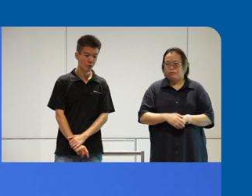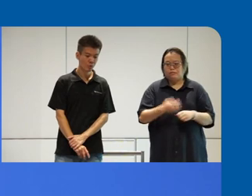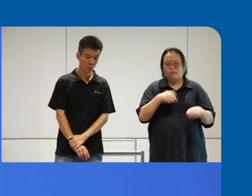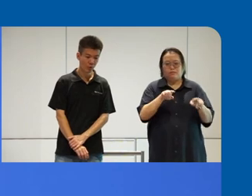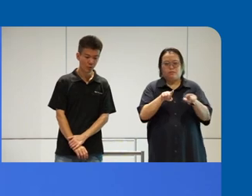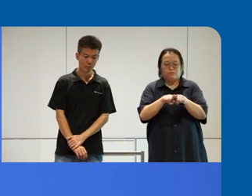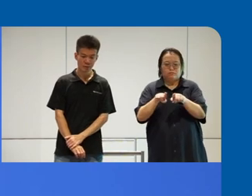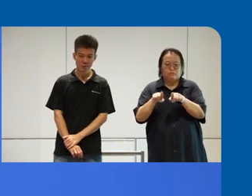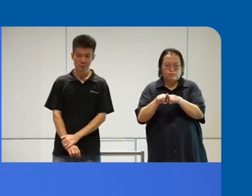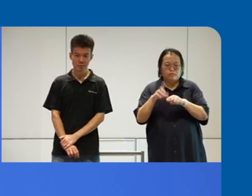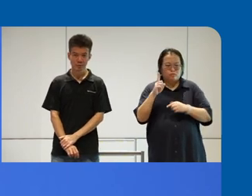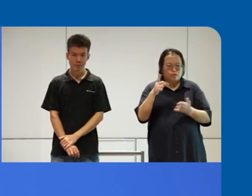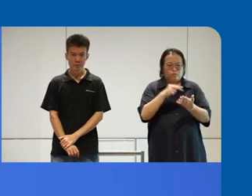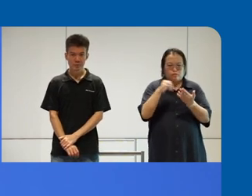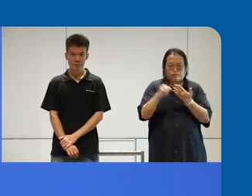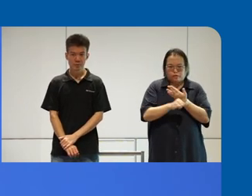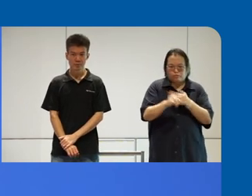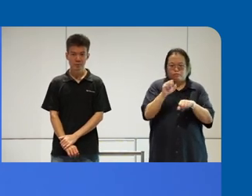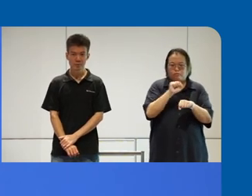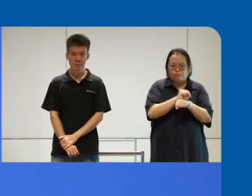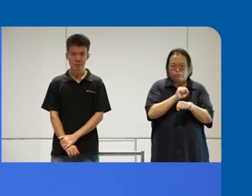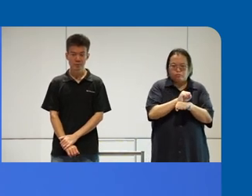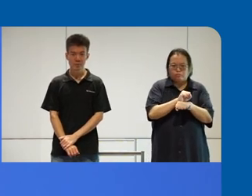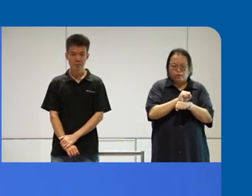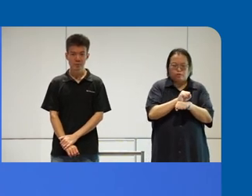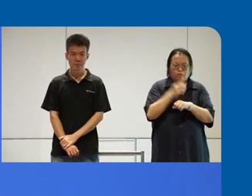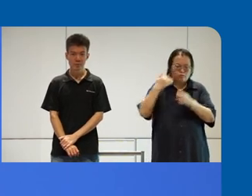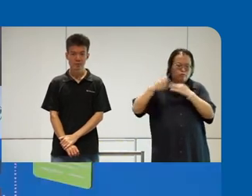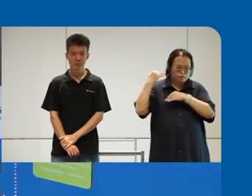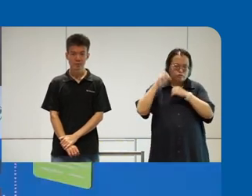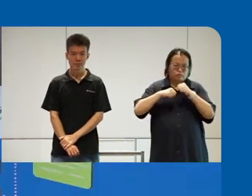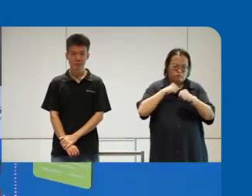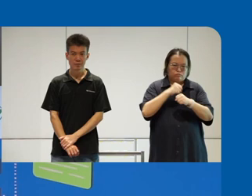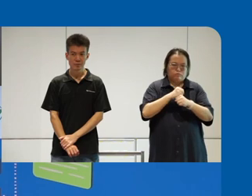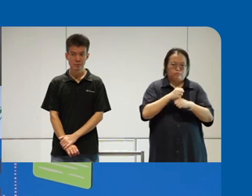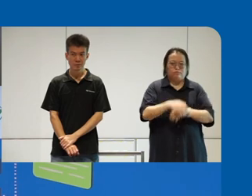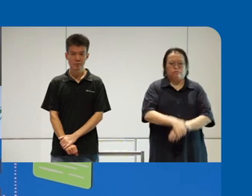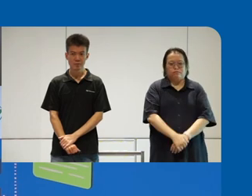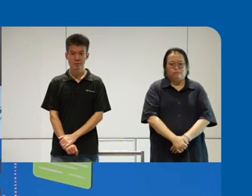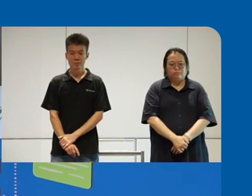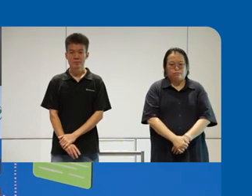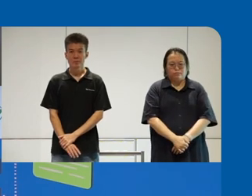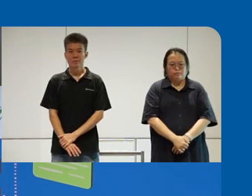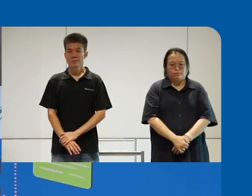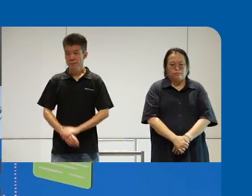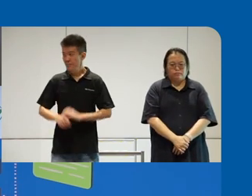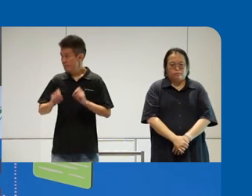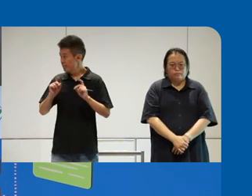the zero project Award winner a few years ago I guess that's enough thank you all right I think